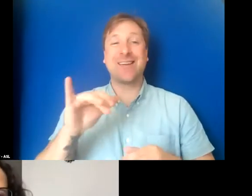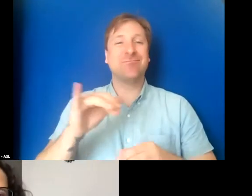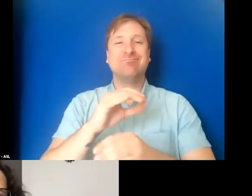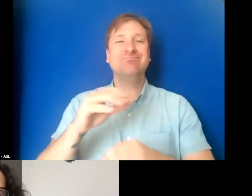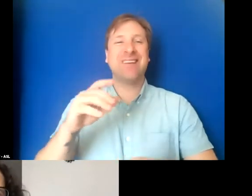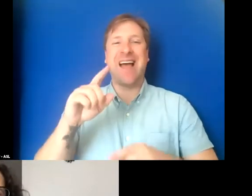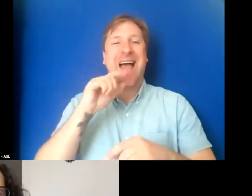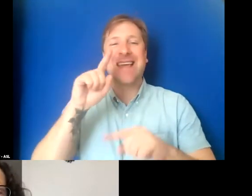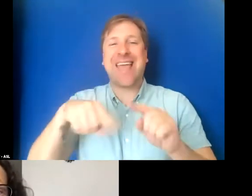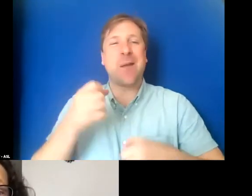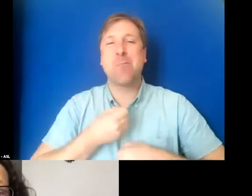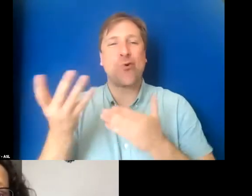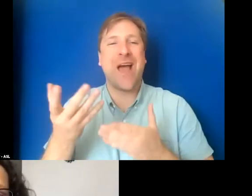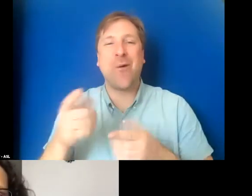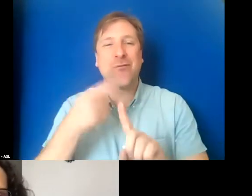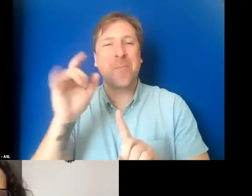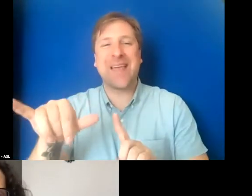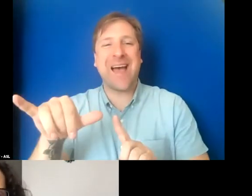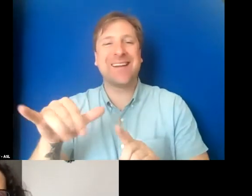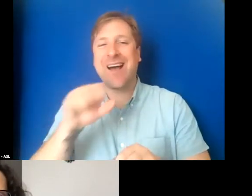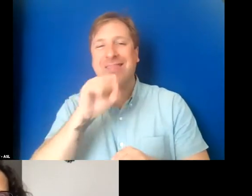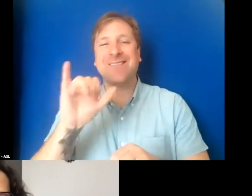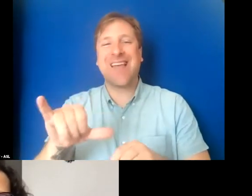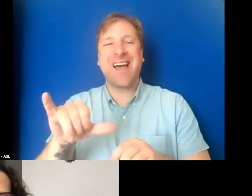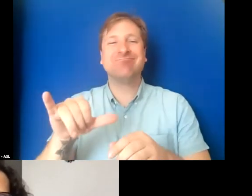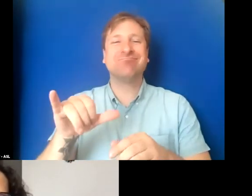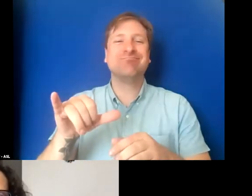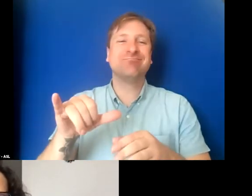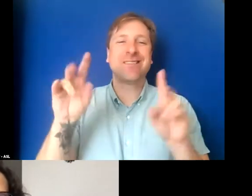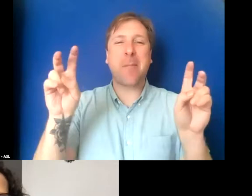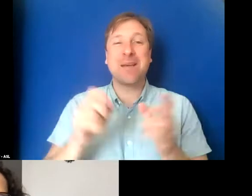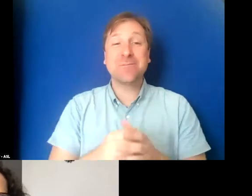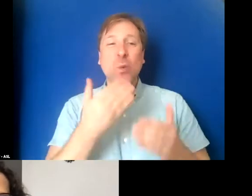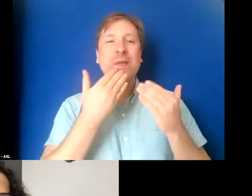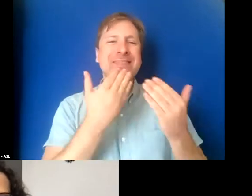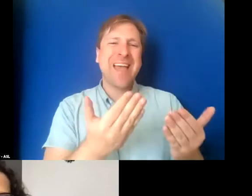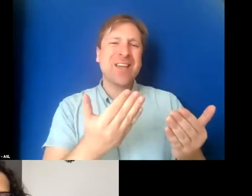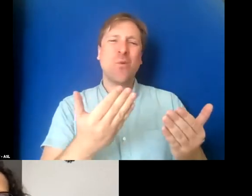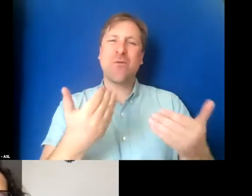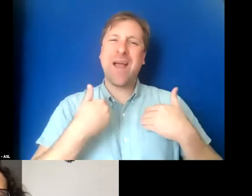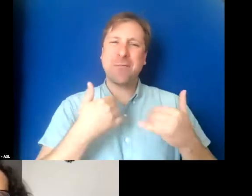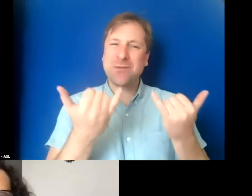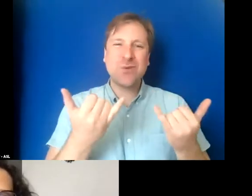Yeah. So thank you so much for having me on the panel today. It's really a huge pleasure and an honor.